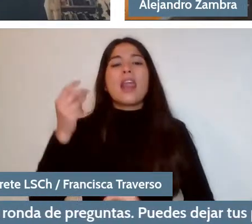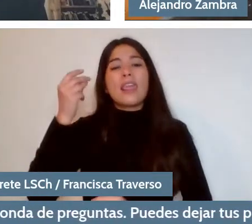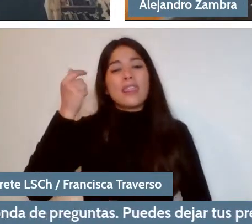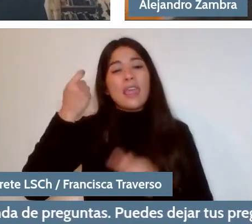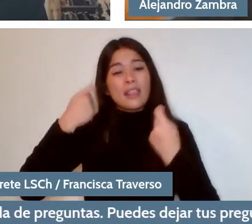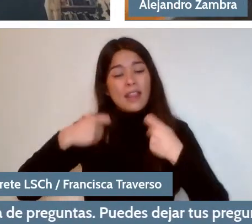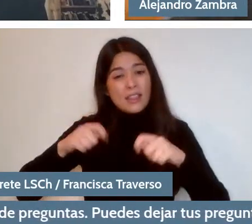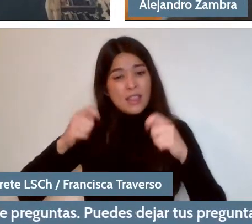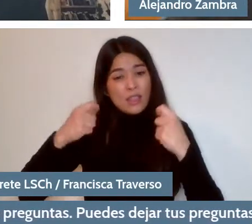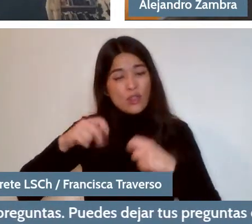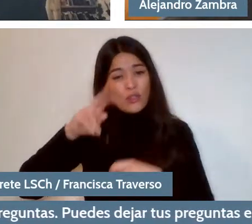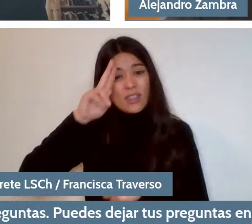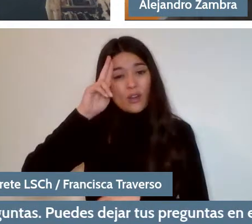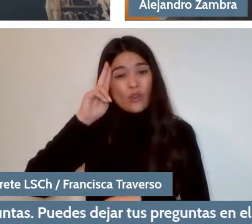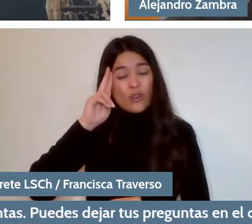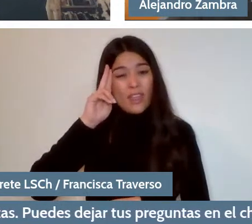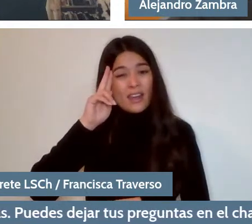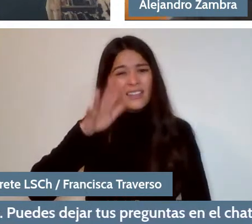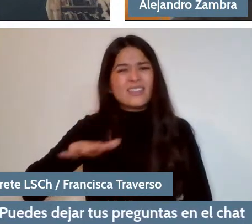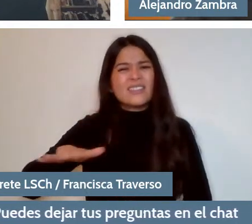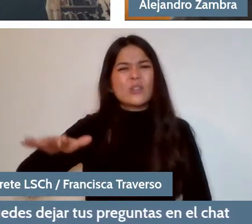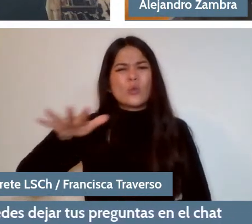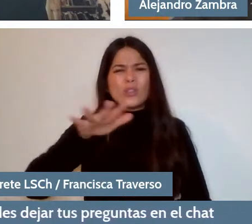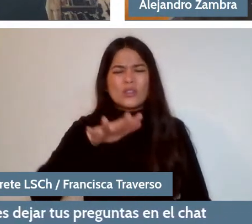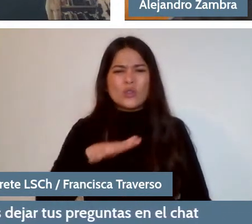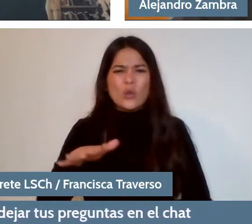where many of us were reading the same book.